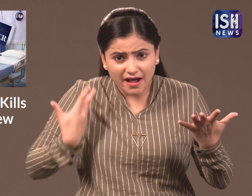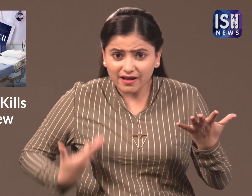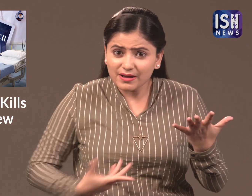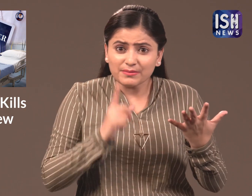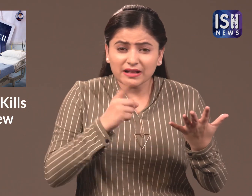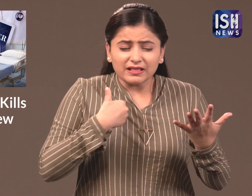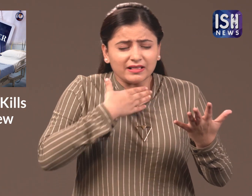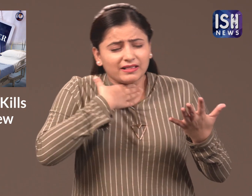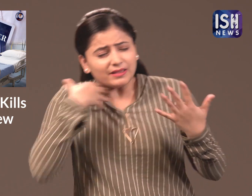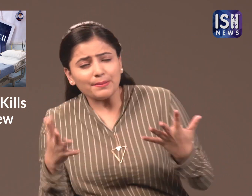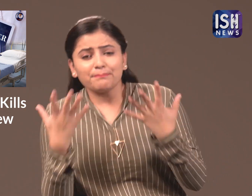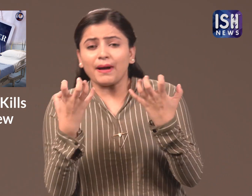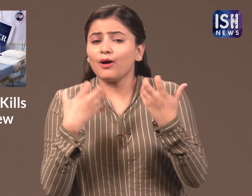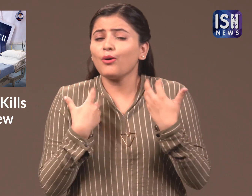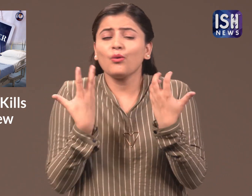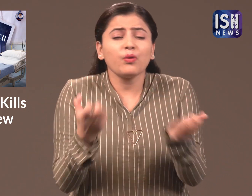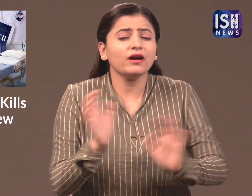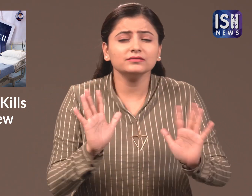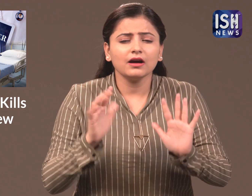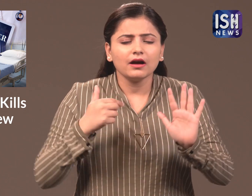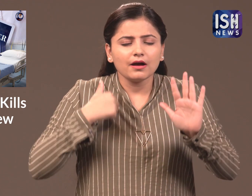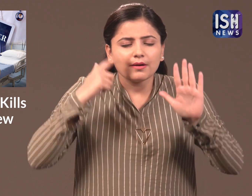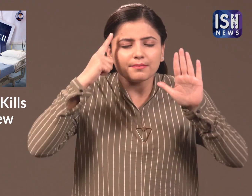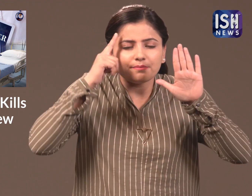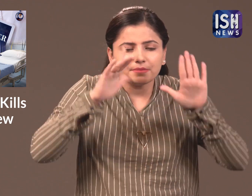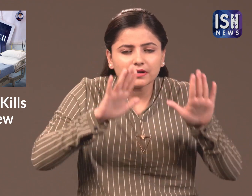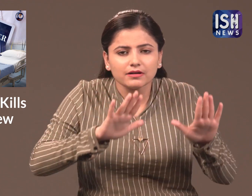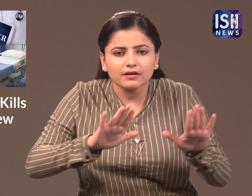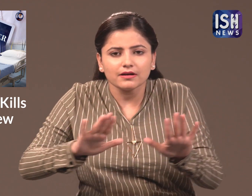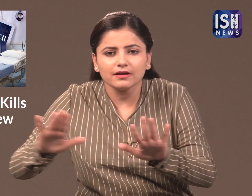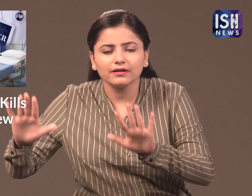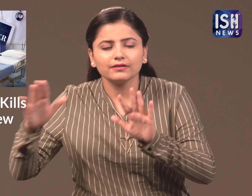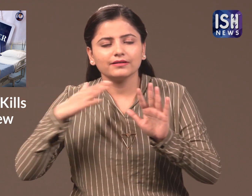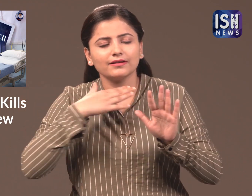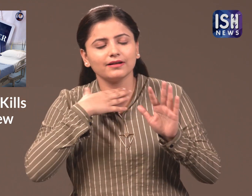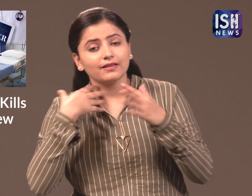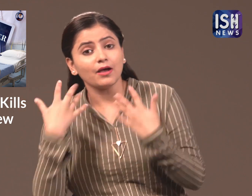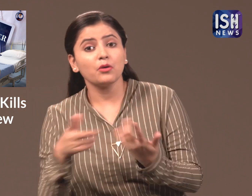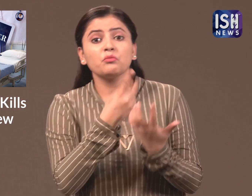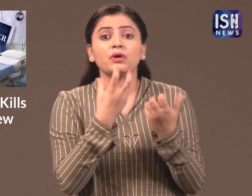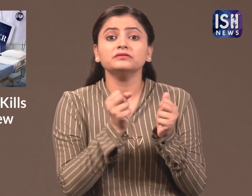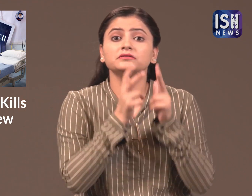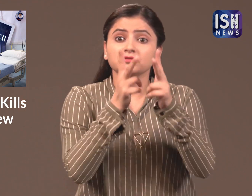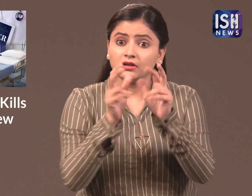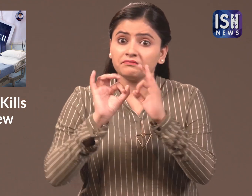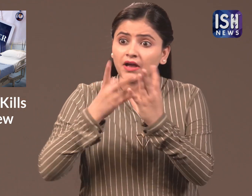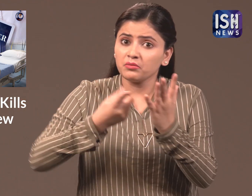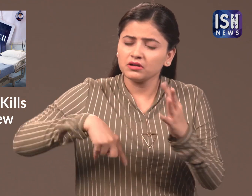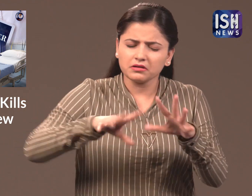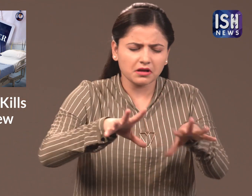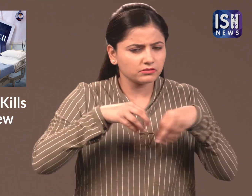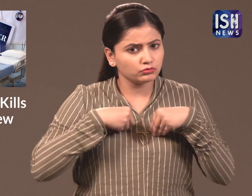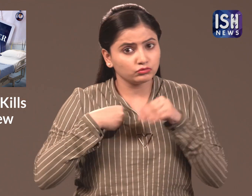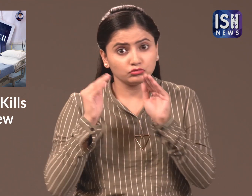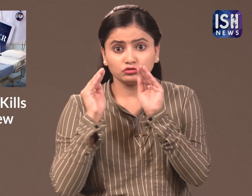want to die in pain she wanted to die peacefully and her family accepted and